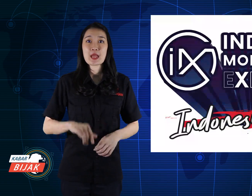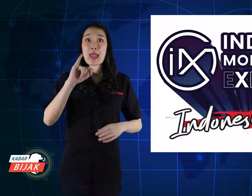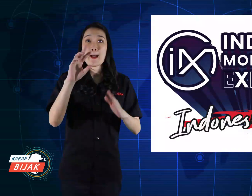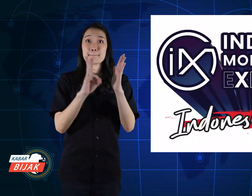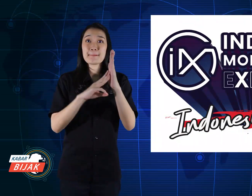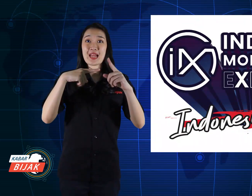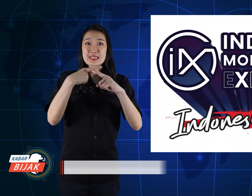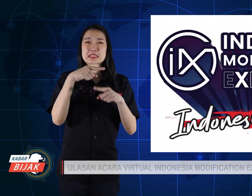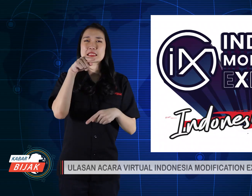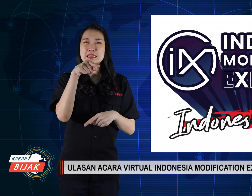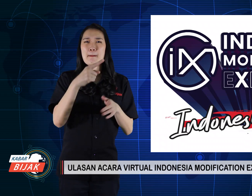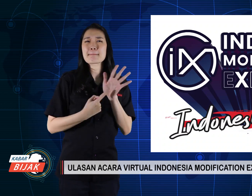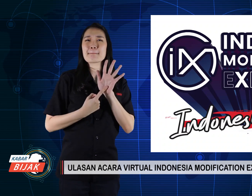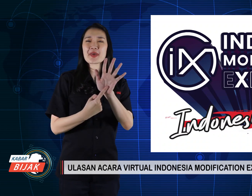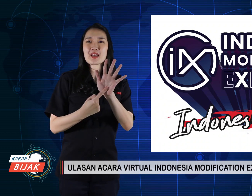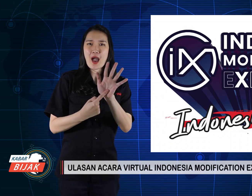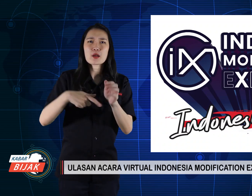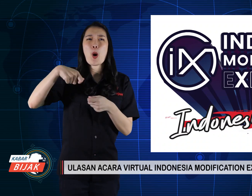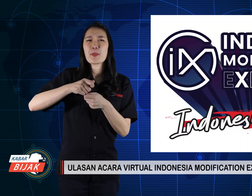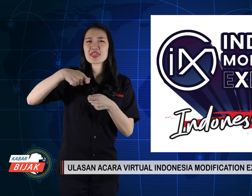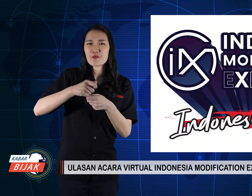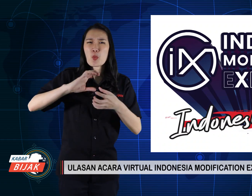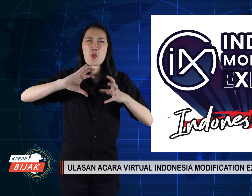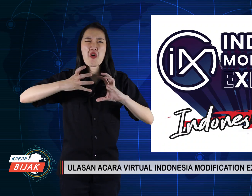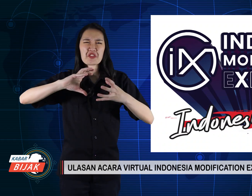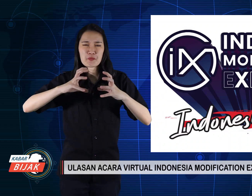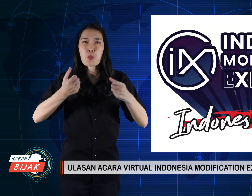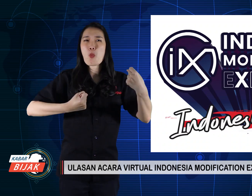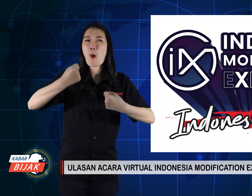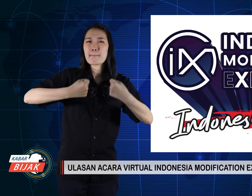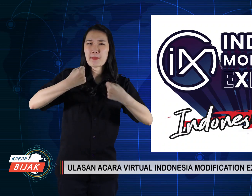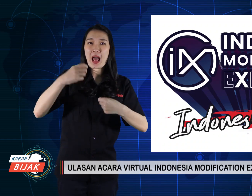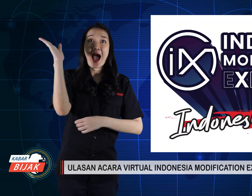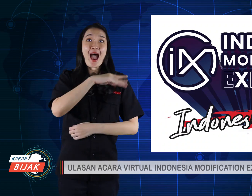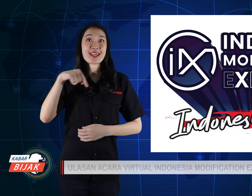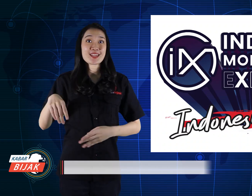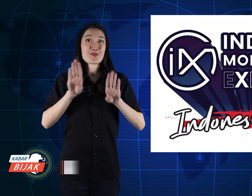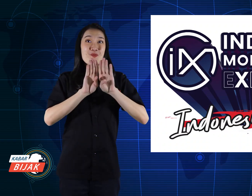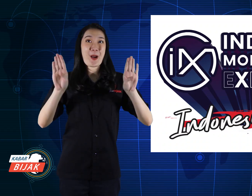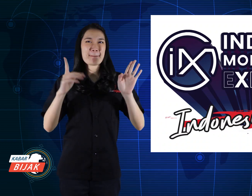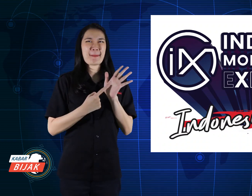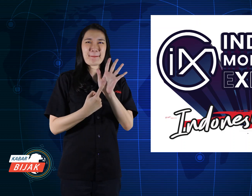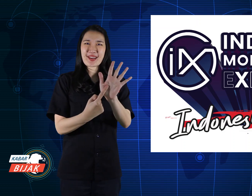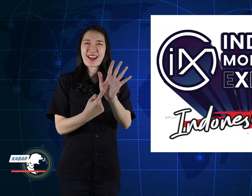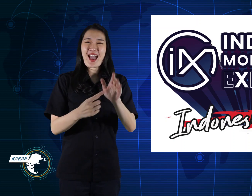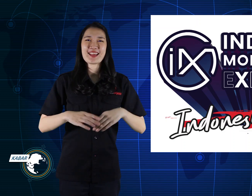IMX is an automatic exhibition, car modification. Today the exhibition opens.